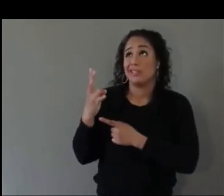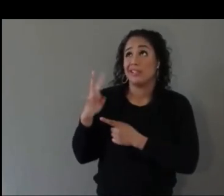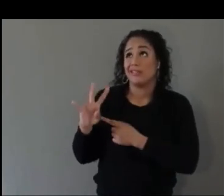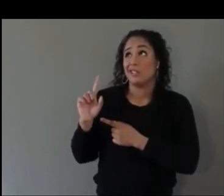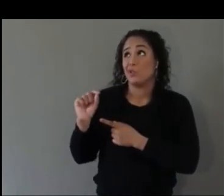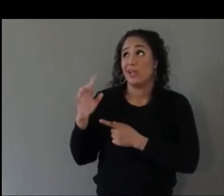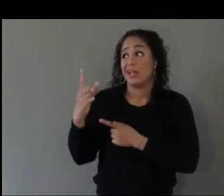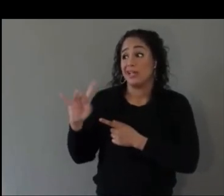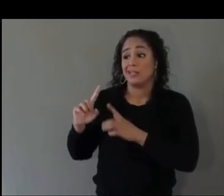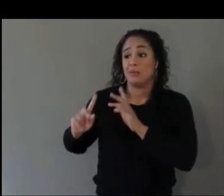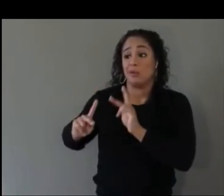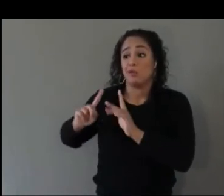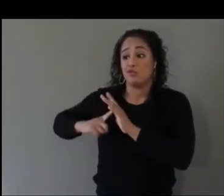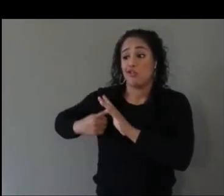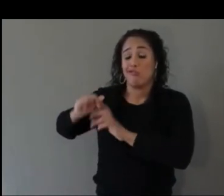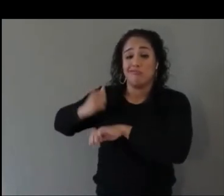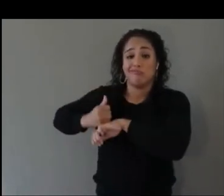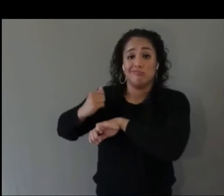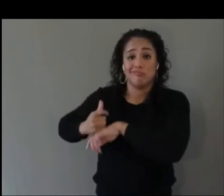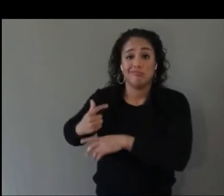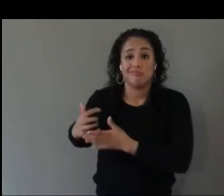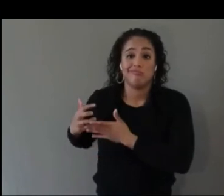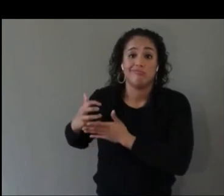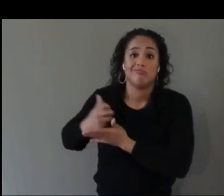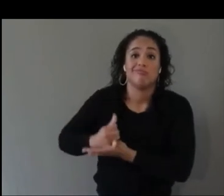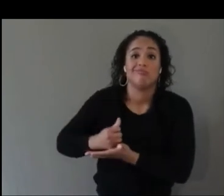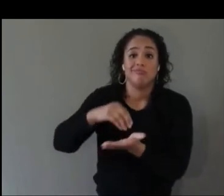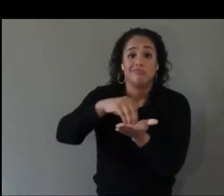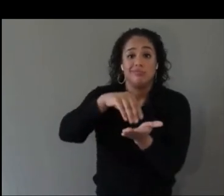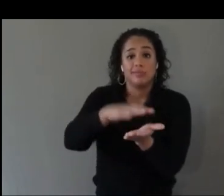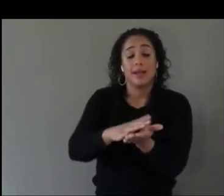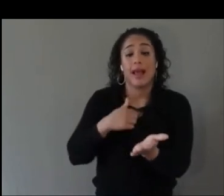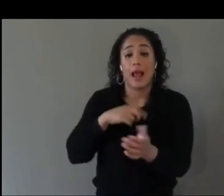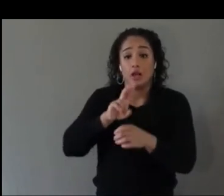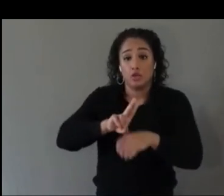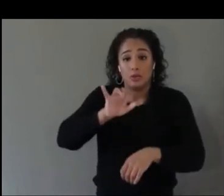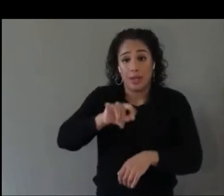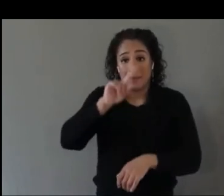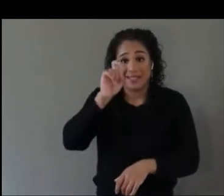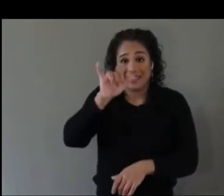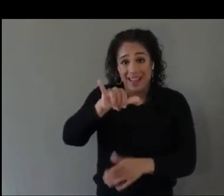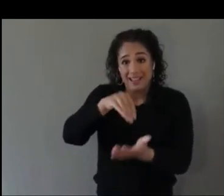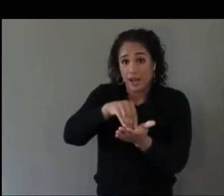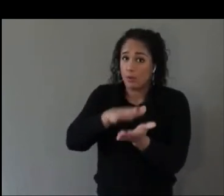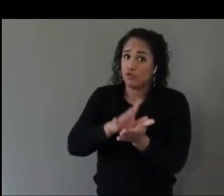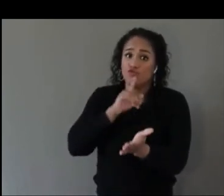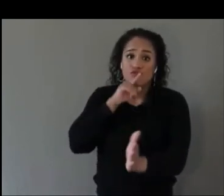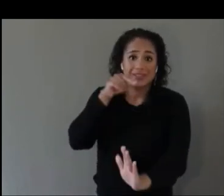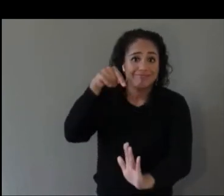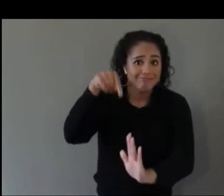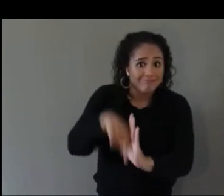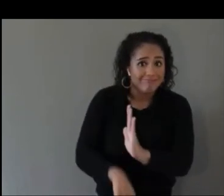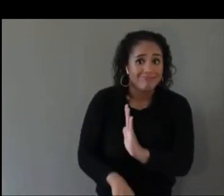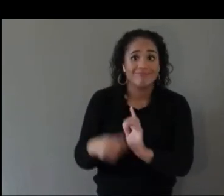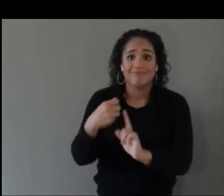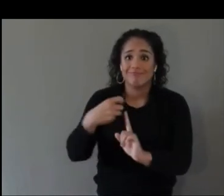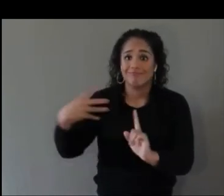I use that. That is the most thorough document I have found that actually demonstrates how you build